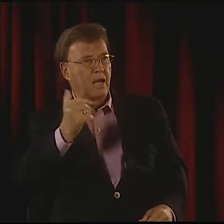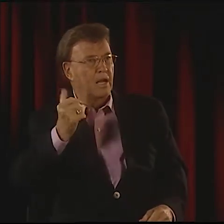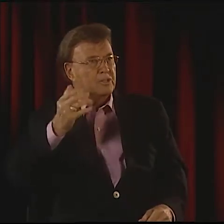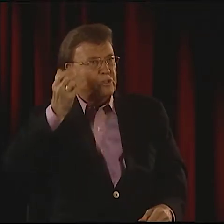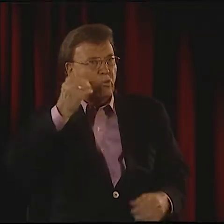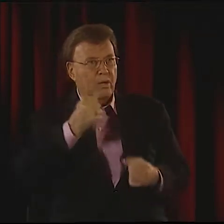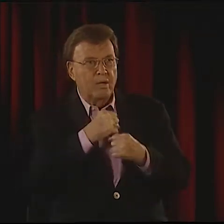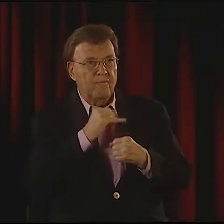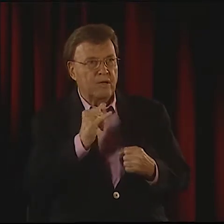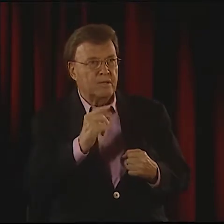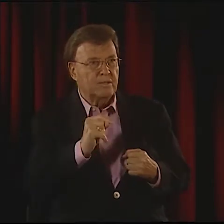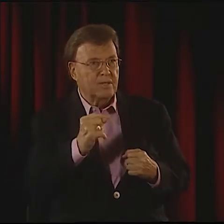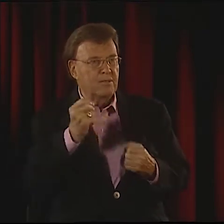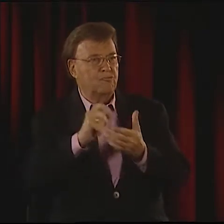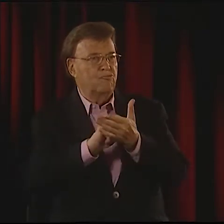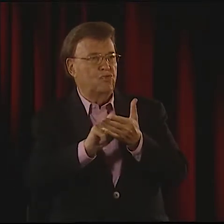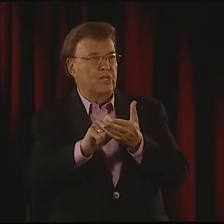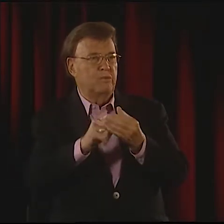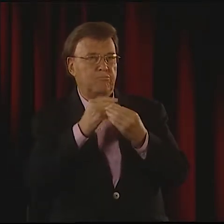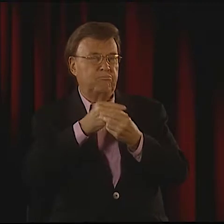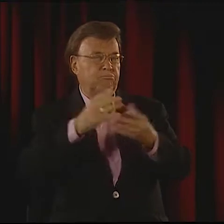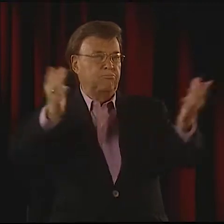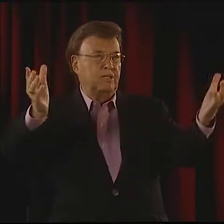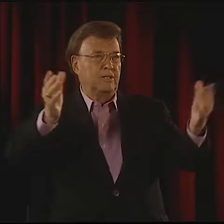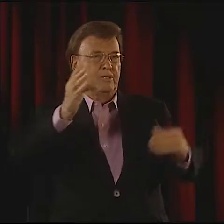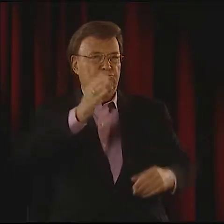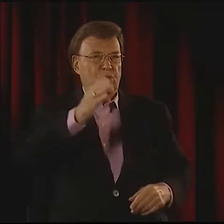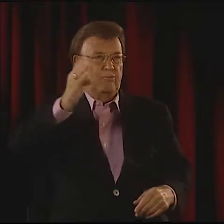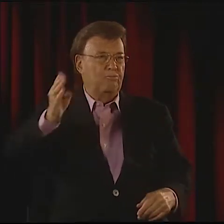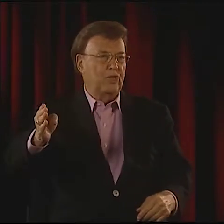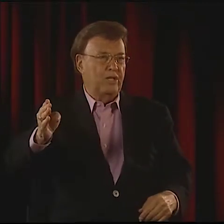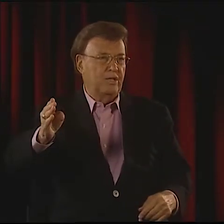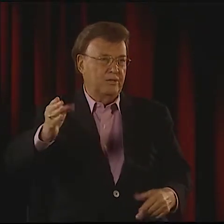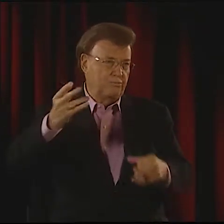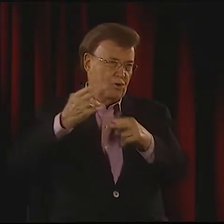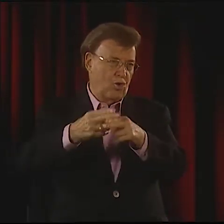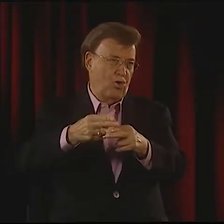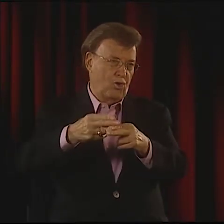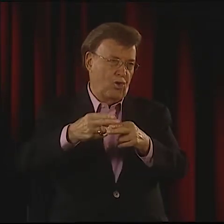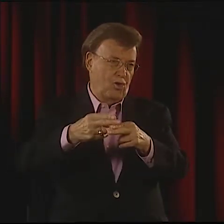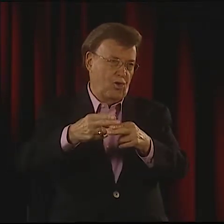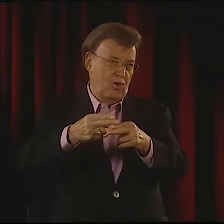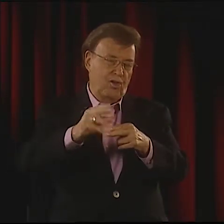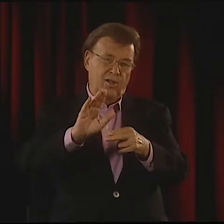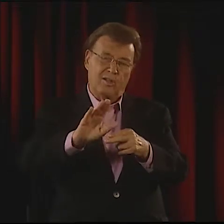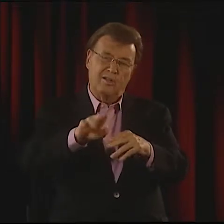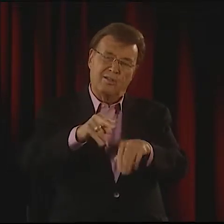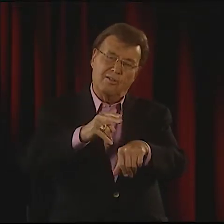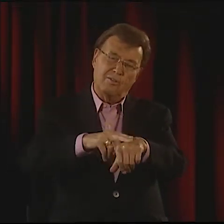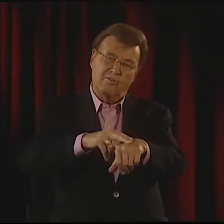AND IT'S VERY CINEMATIC." WELL, I'D NEVER THOUGHT ABOUT THAT BEFORE, AND STOKOE WROTE, "BERNARD BRAGG HAS DONE